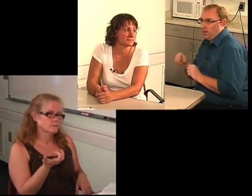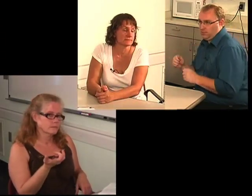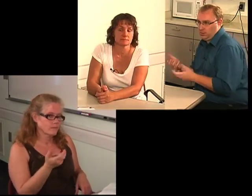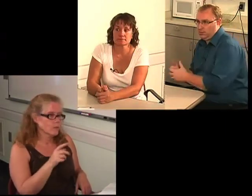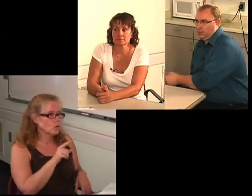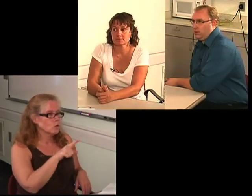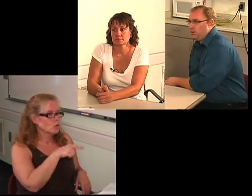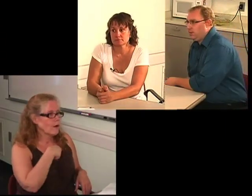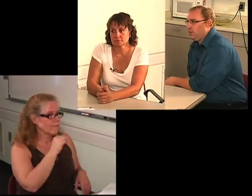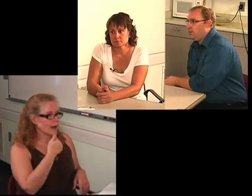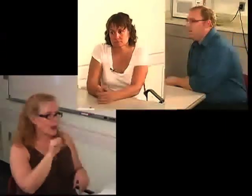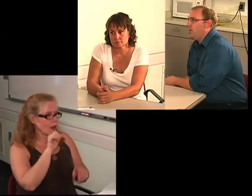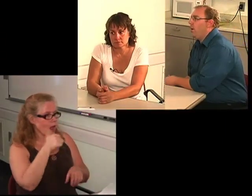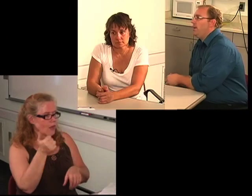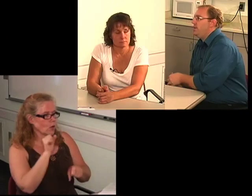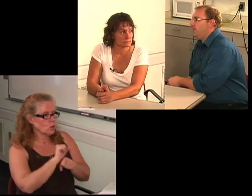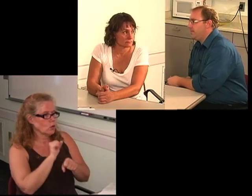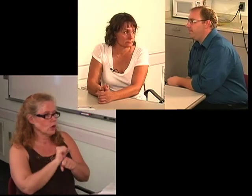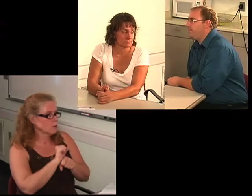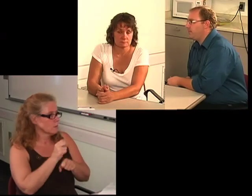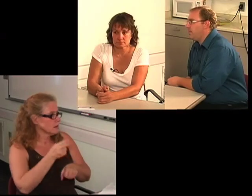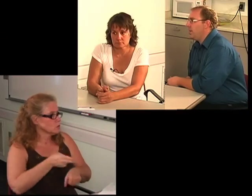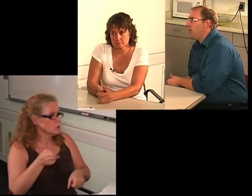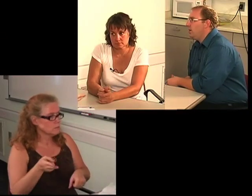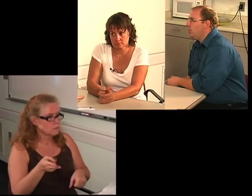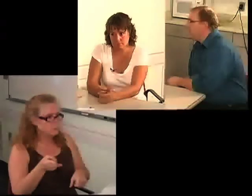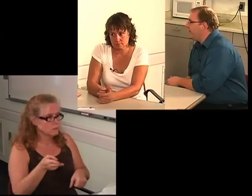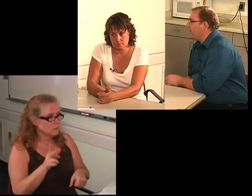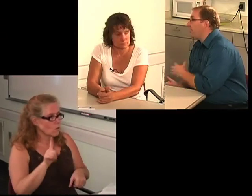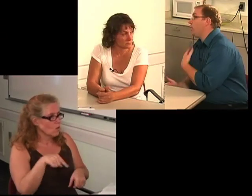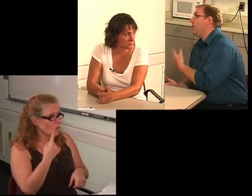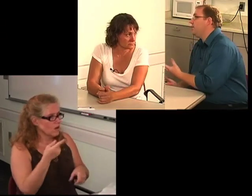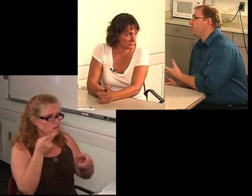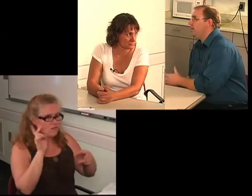I: Oh, I see. Do you have any other work history?